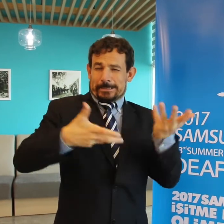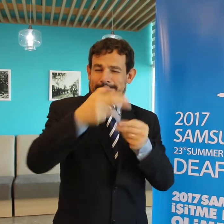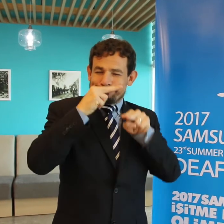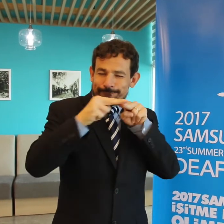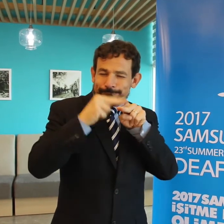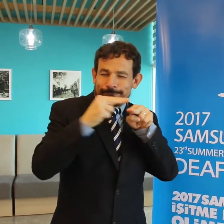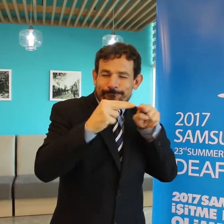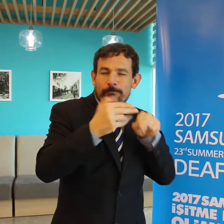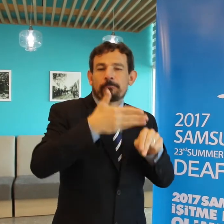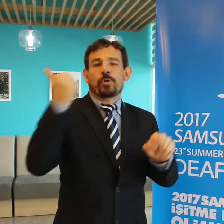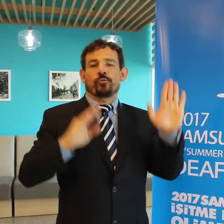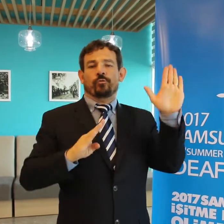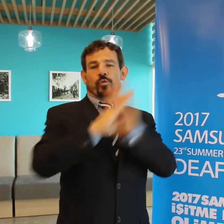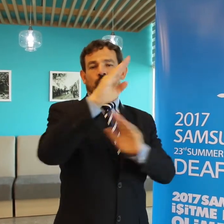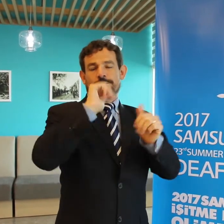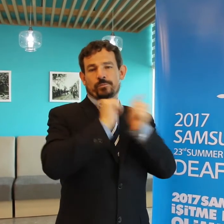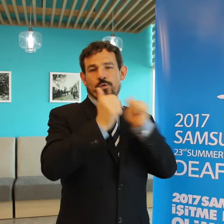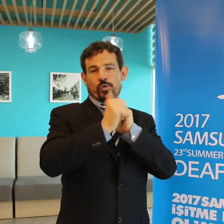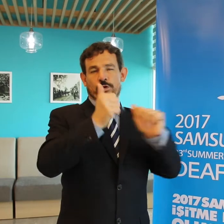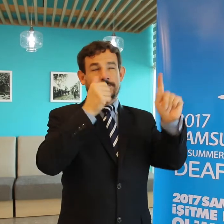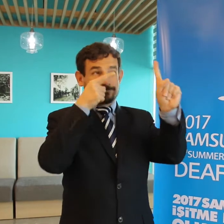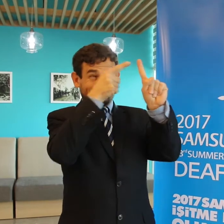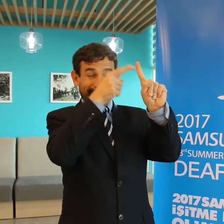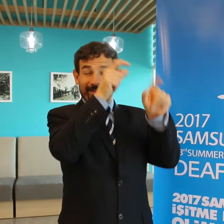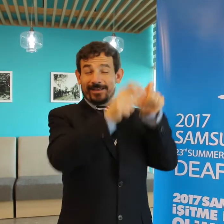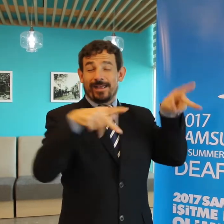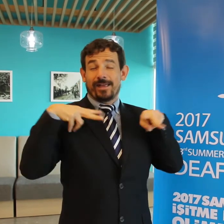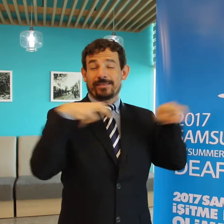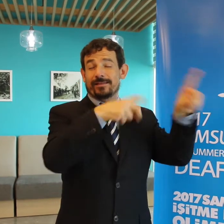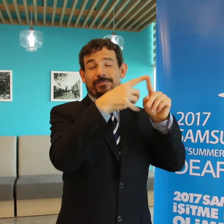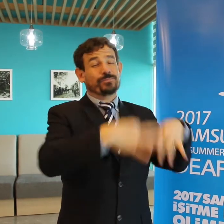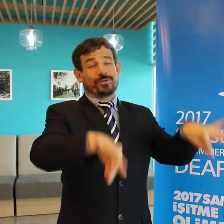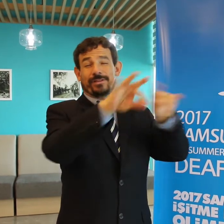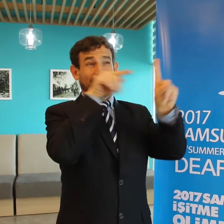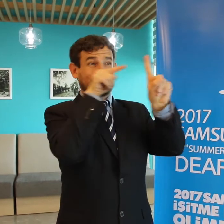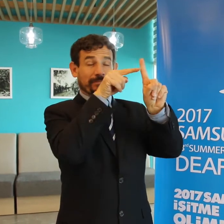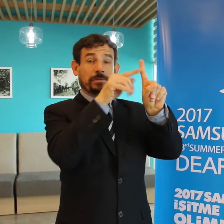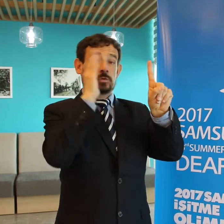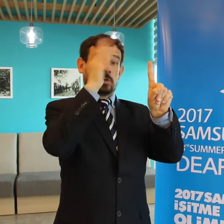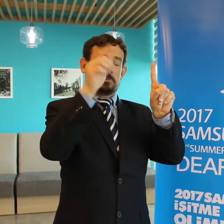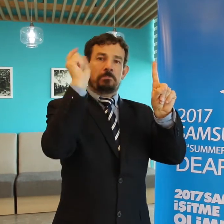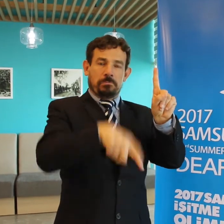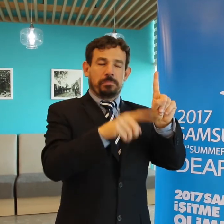Interactive information brings both closer. Our mission is to serve the Deaf athletes as a top priority.